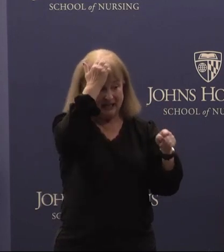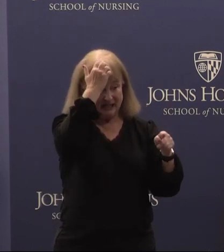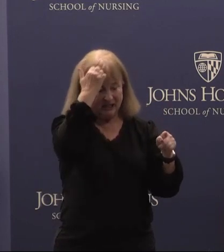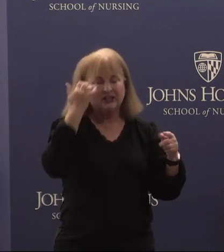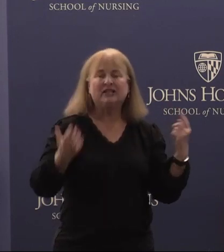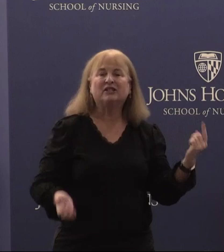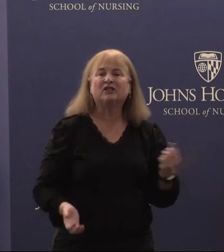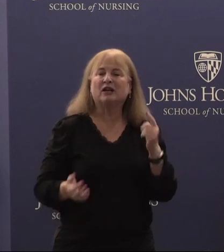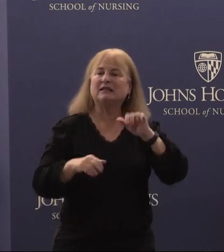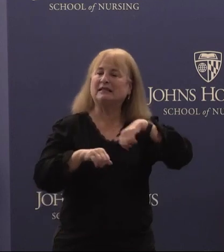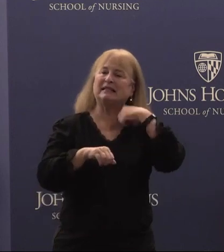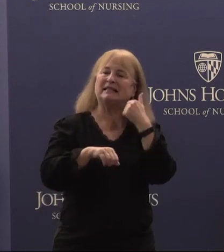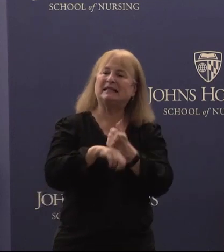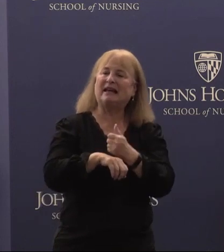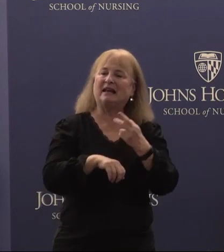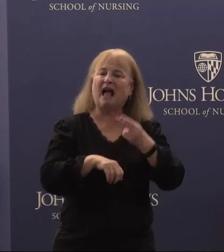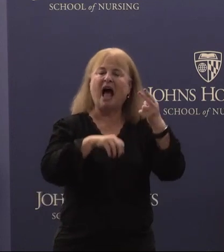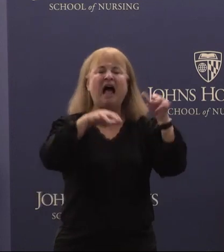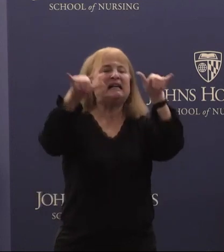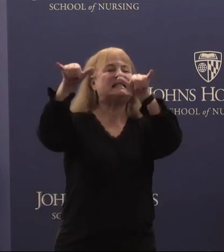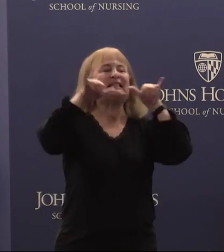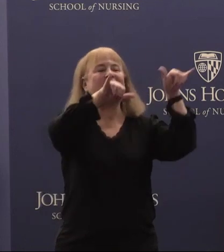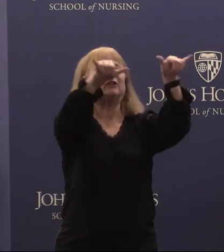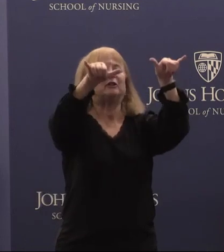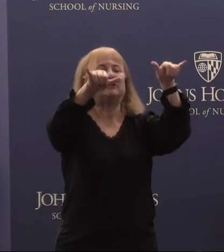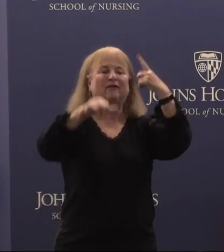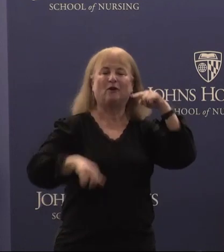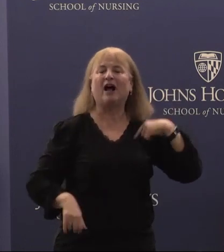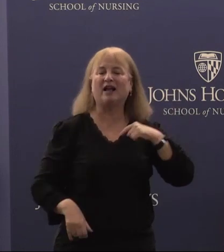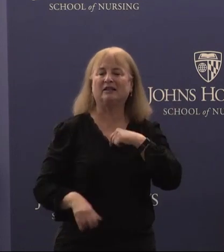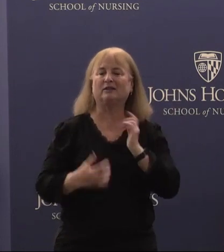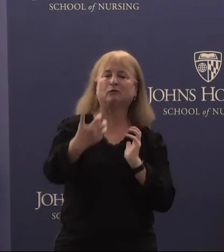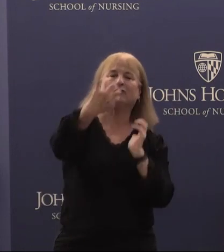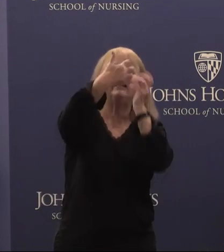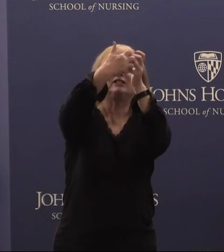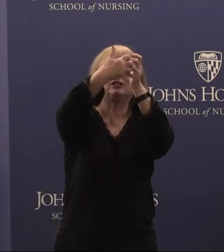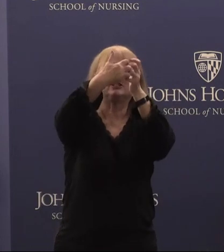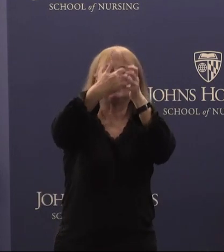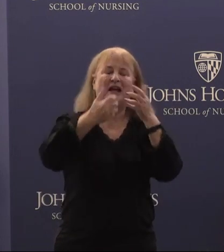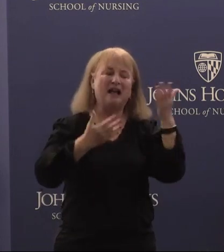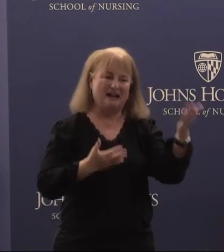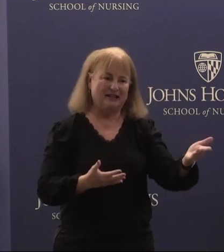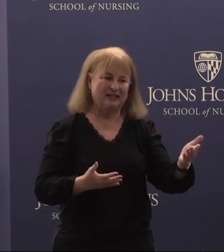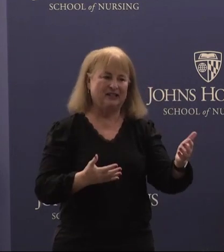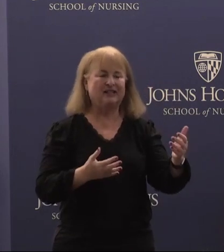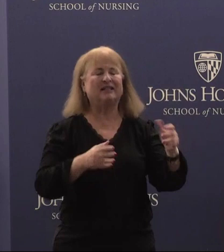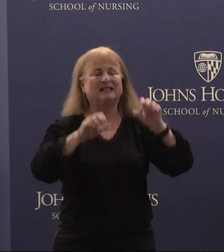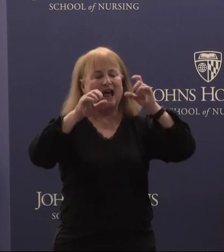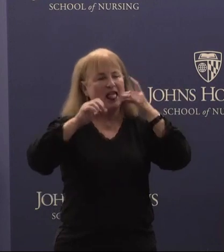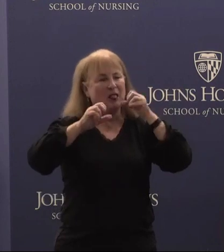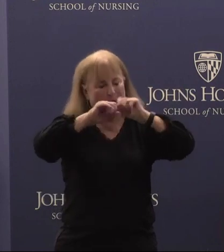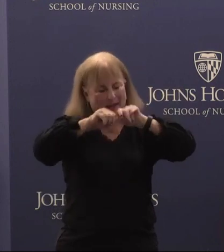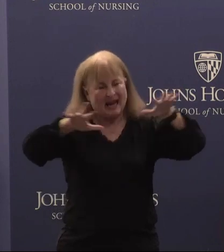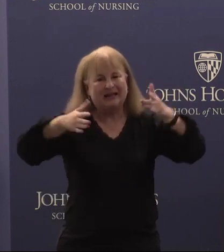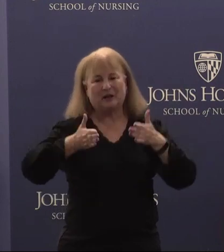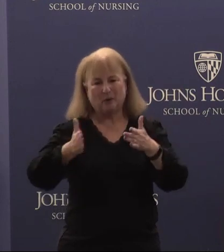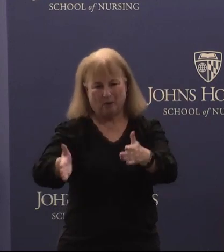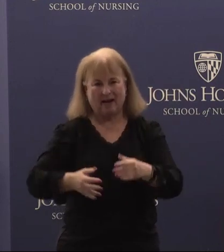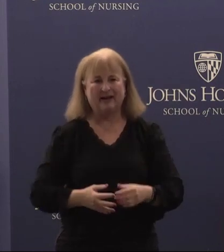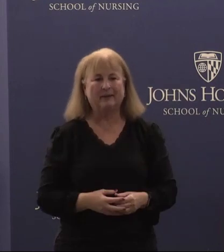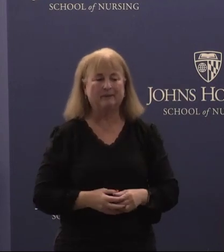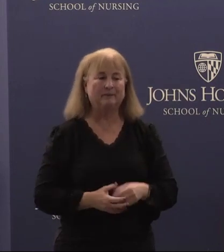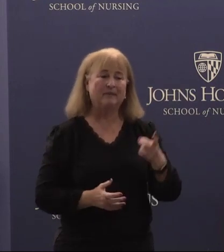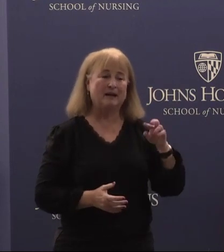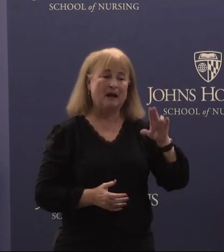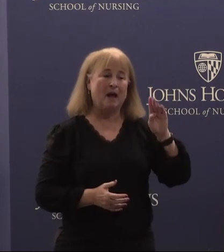setting a high standard for us to reach and she's illuminating the way. Dr. Bonnie Swenor,